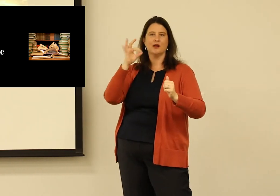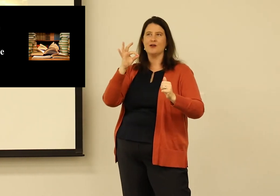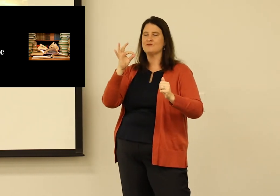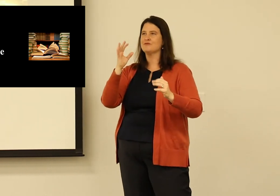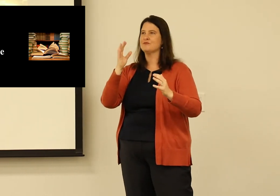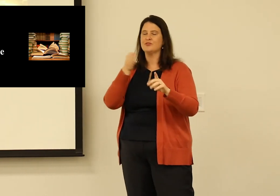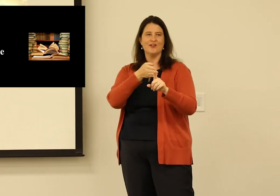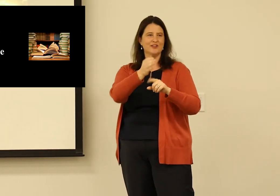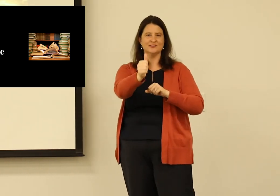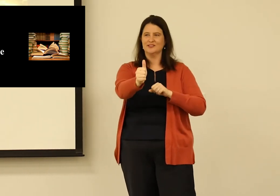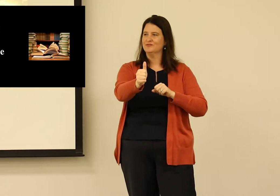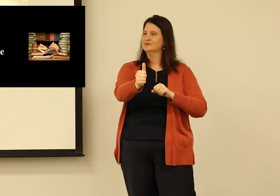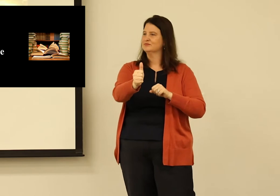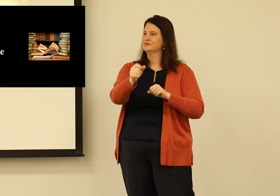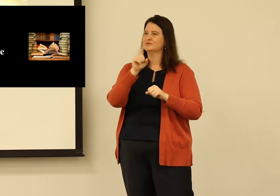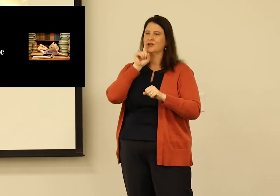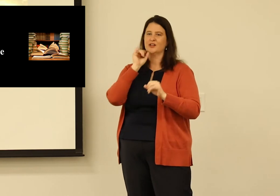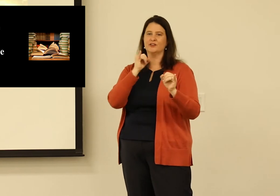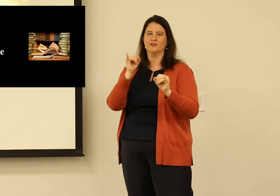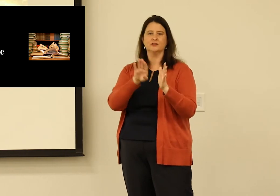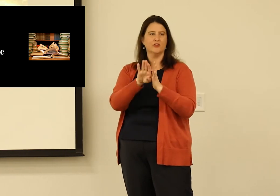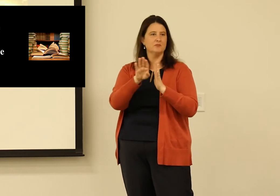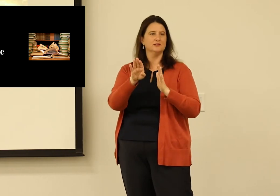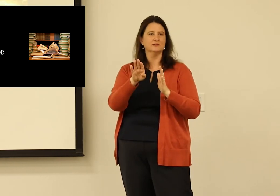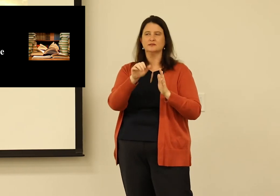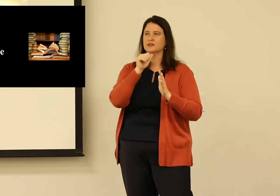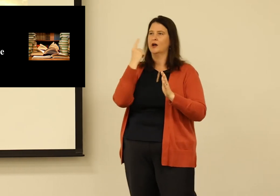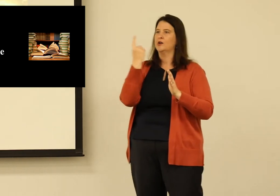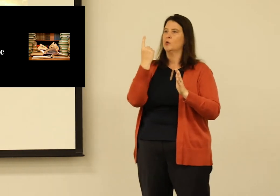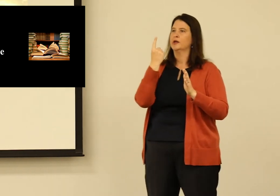With our understanding of what happens in the field for deaf individuals